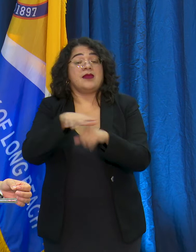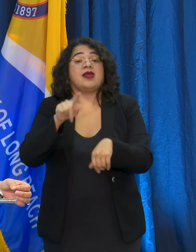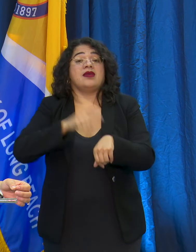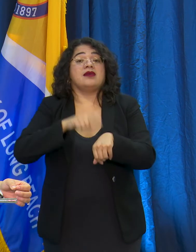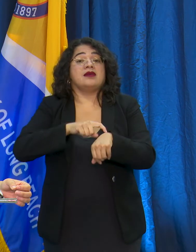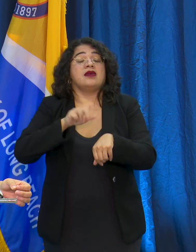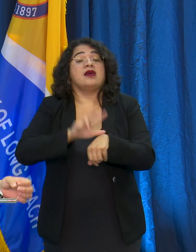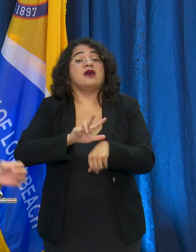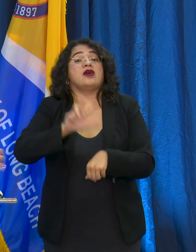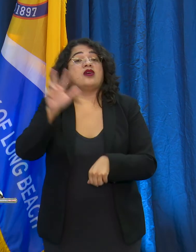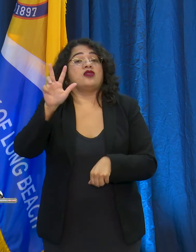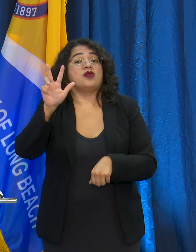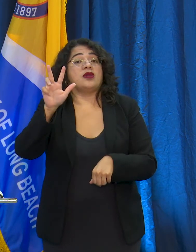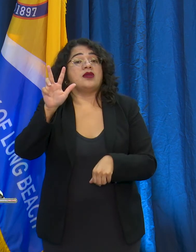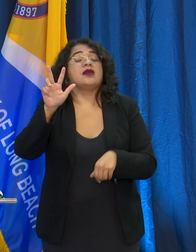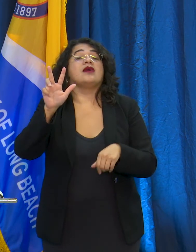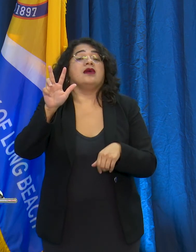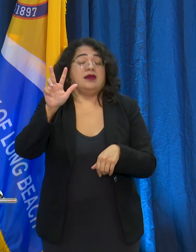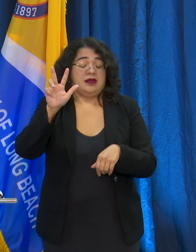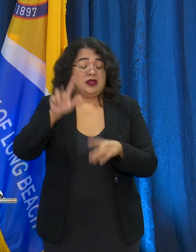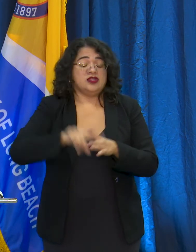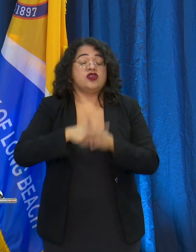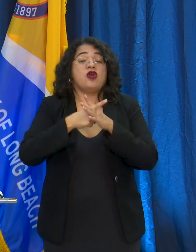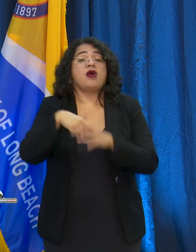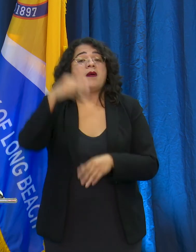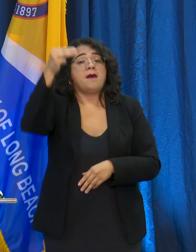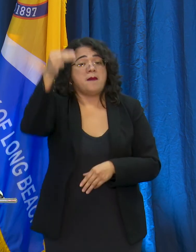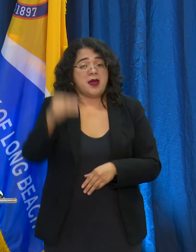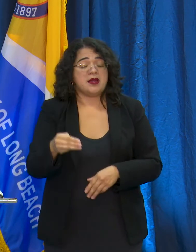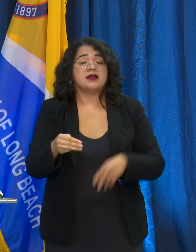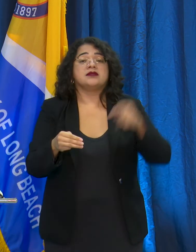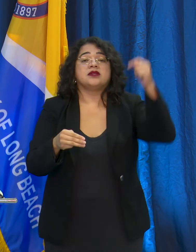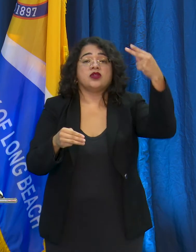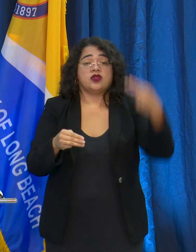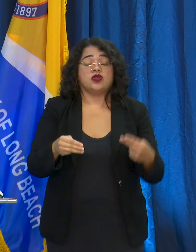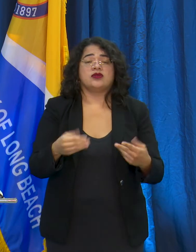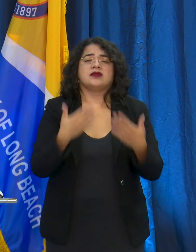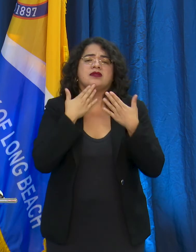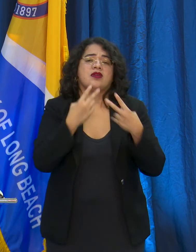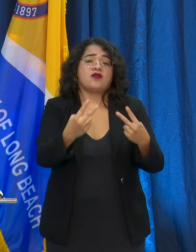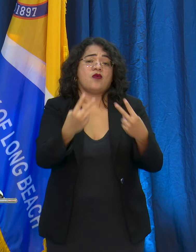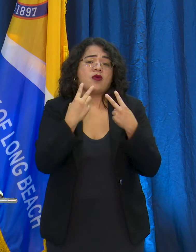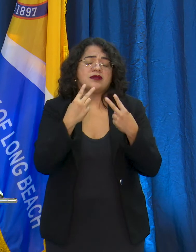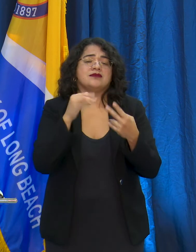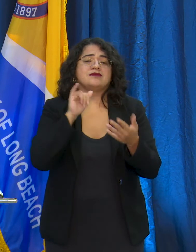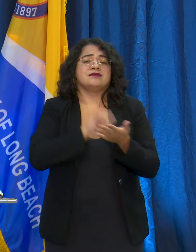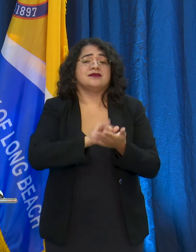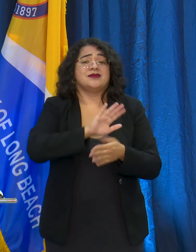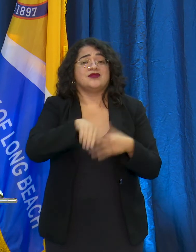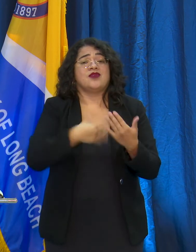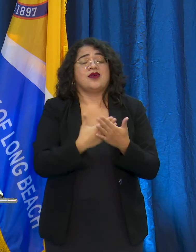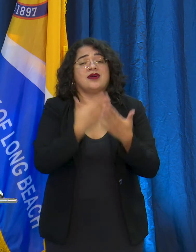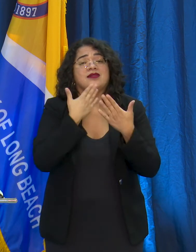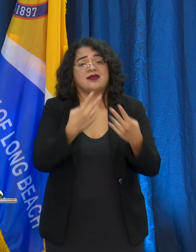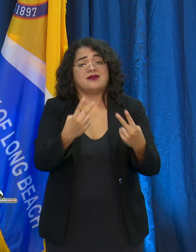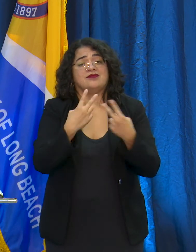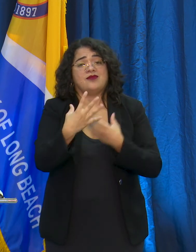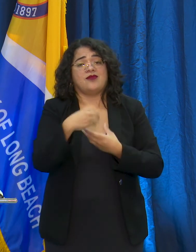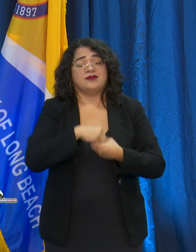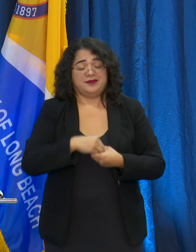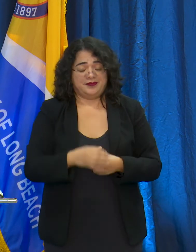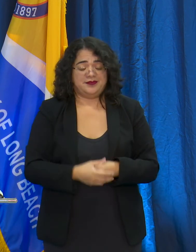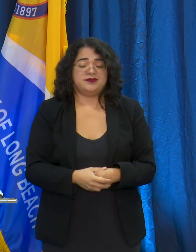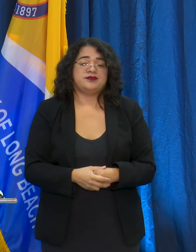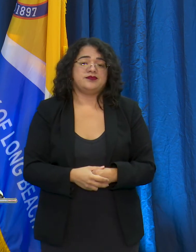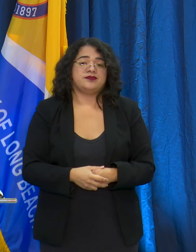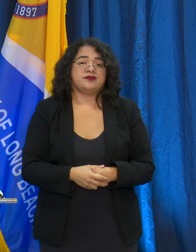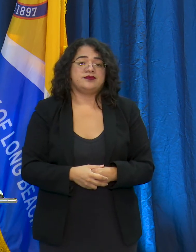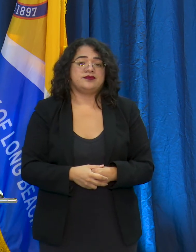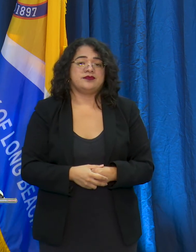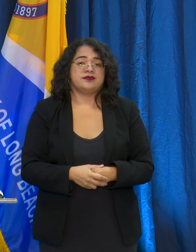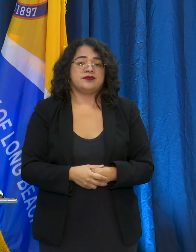That is all for today, and we thank you for joining us.